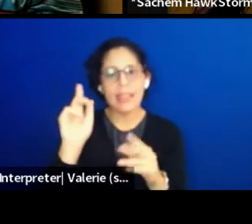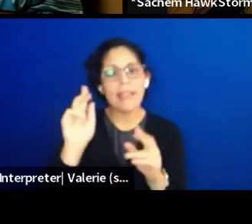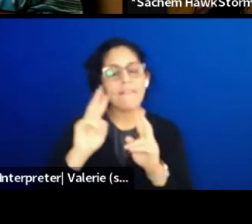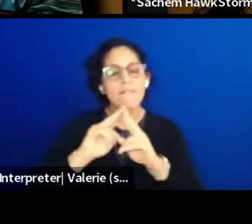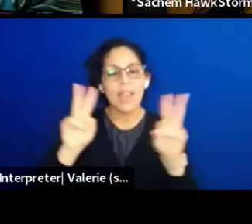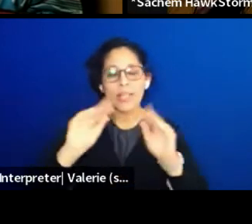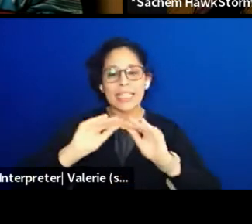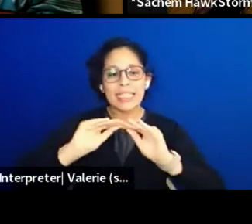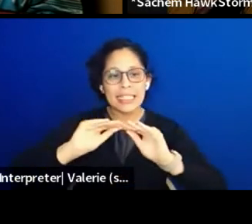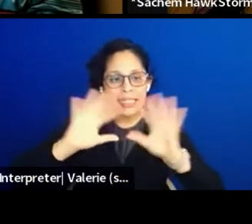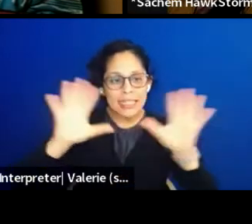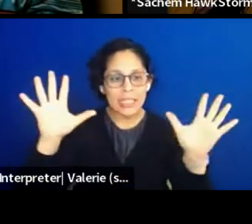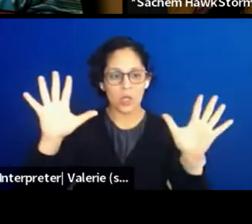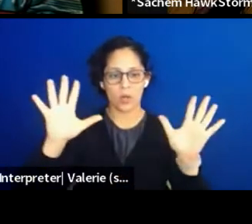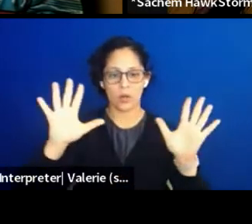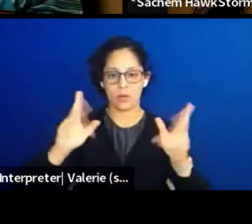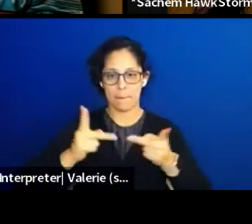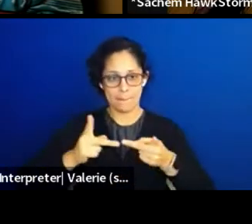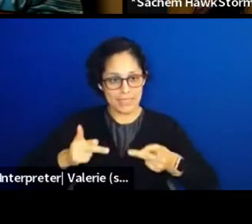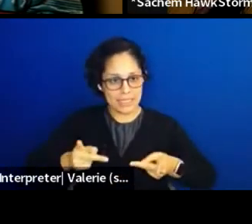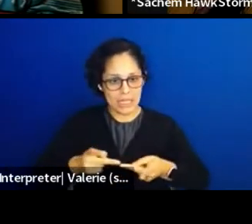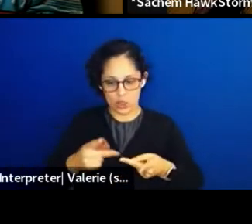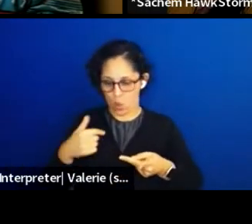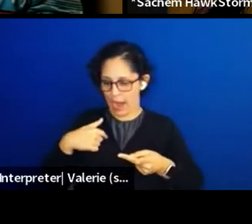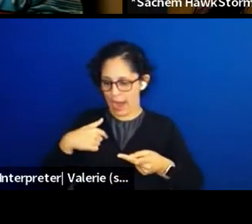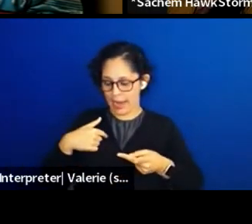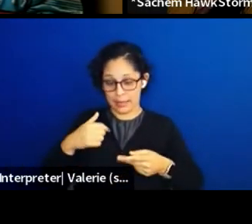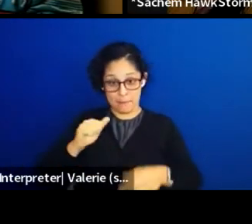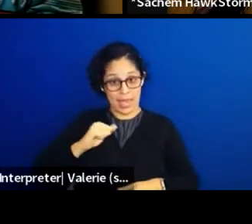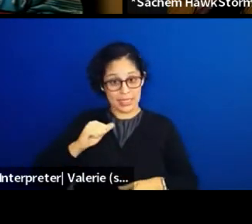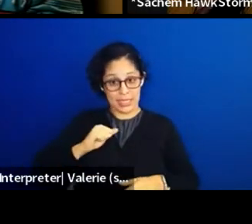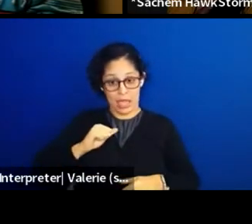where you are just giving yourself to this struggle